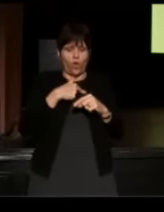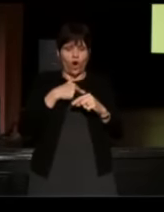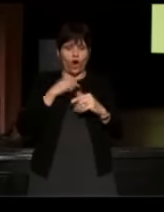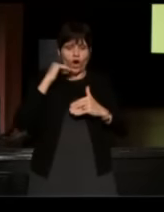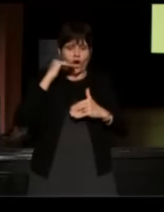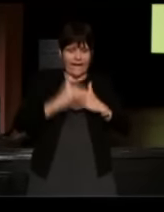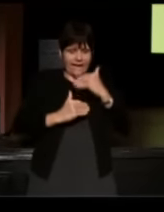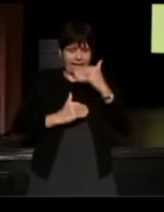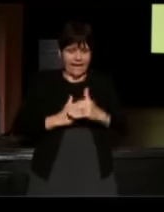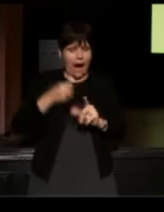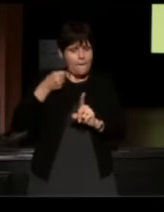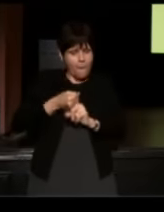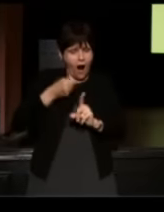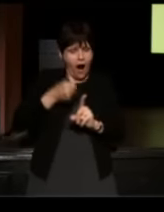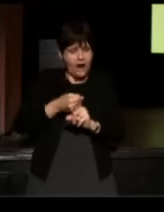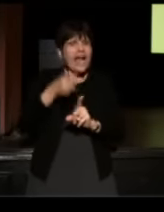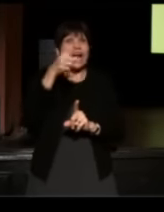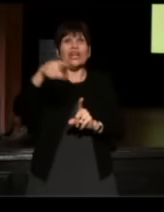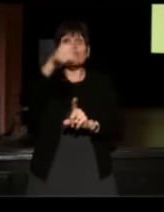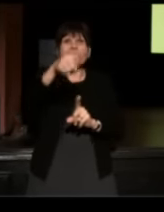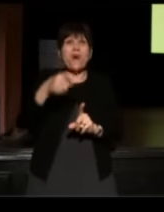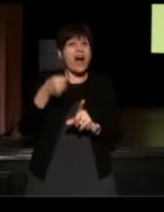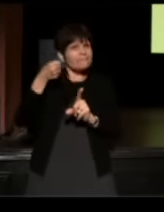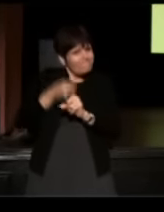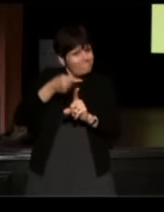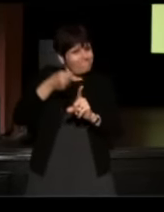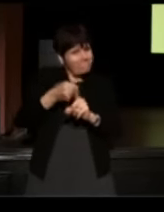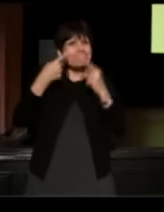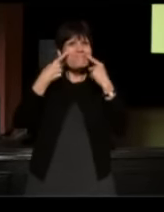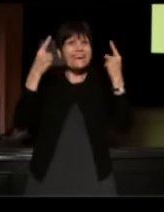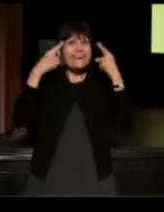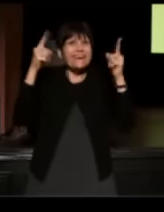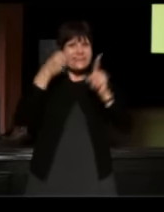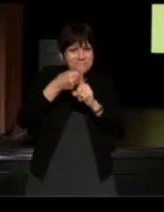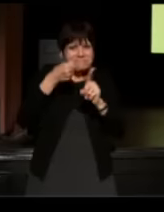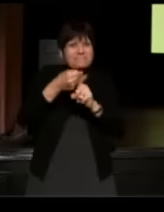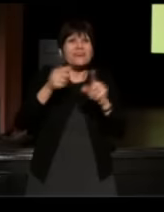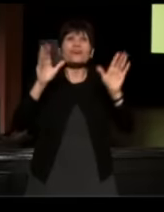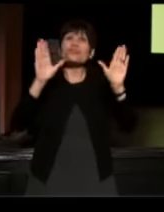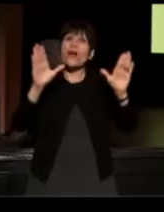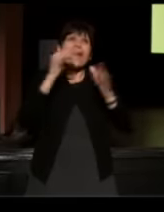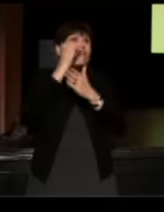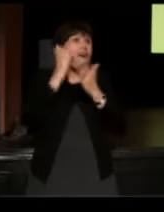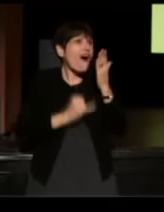which you do so often, that feeling of connection with the universe. Great art.